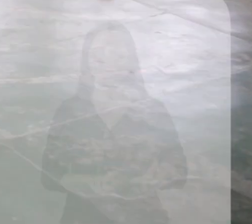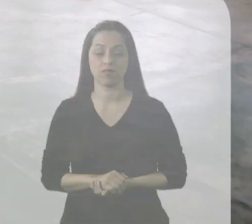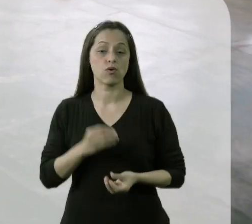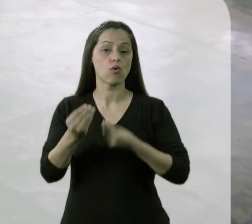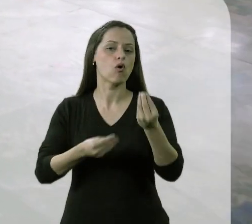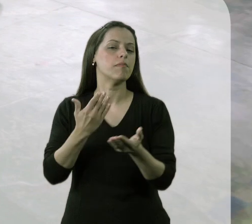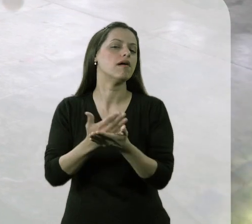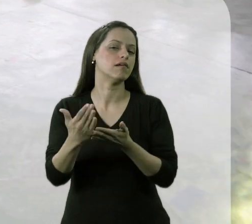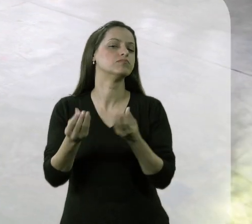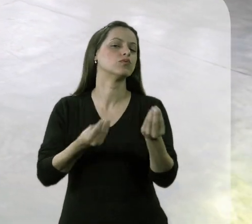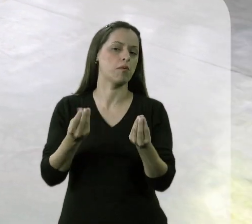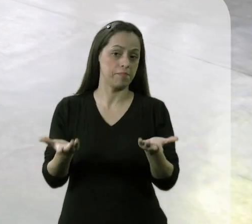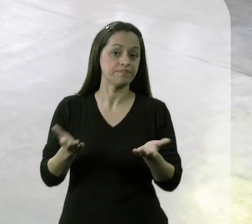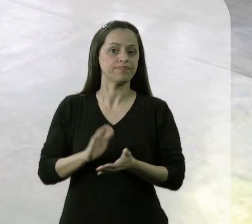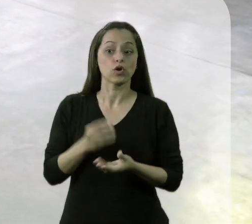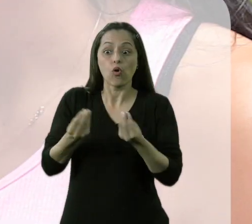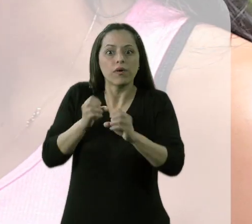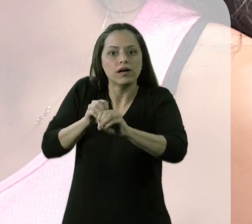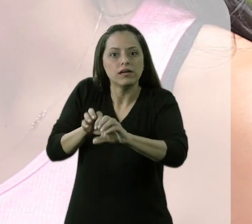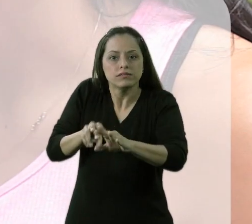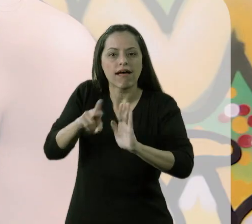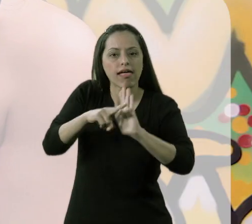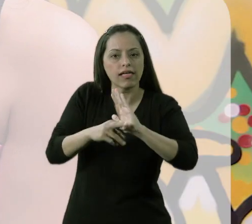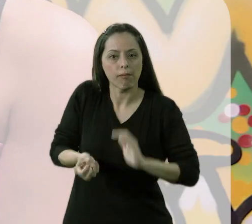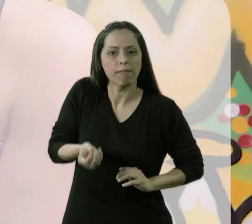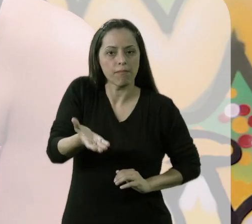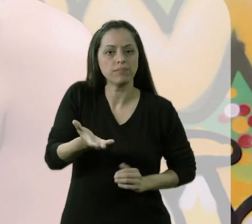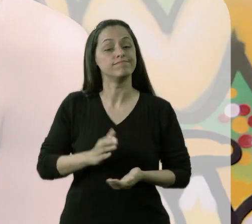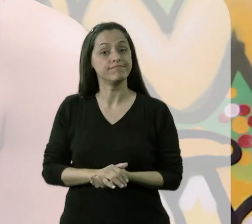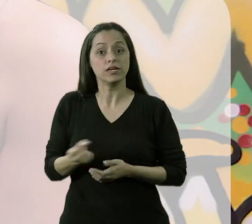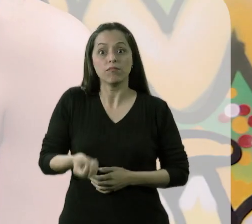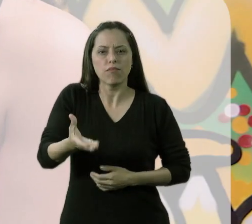The first point was: how are we going to teach boccia to Pedro? To start teaching him boccia demanded